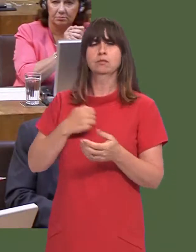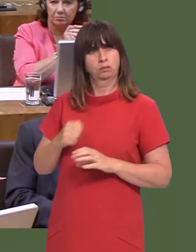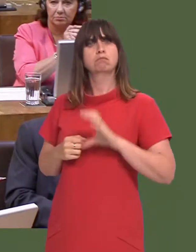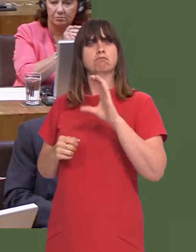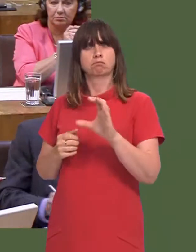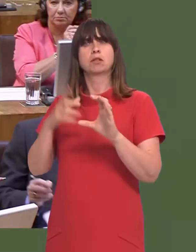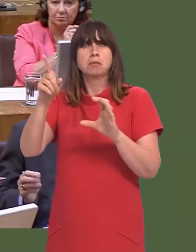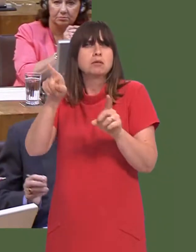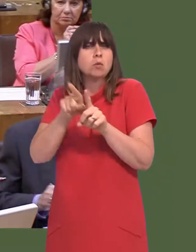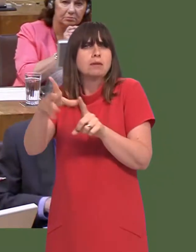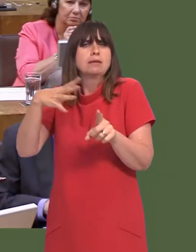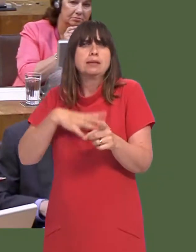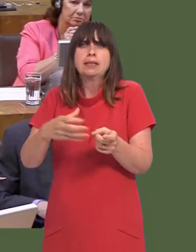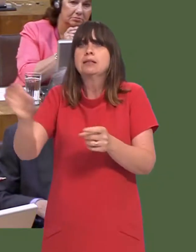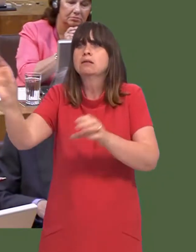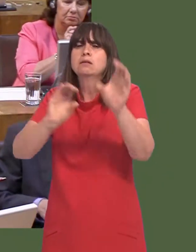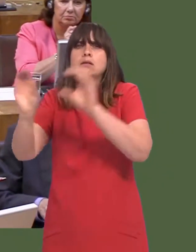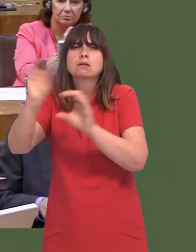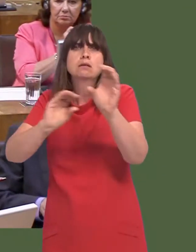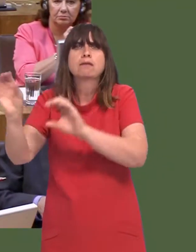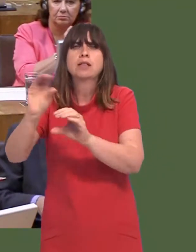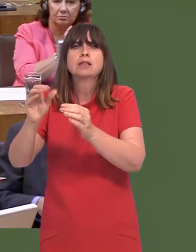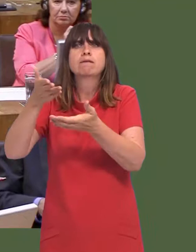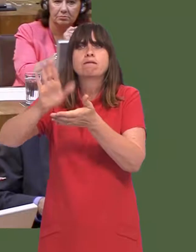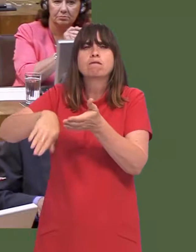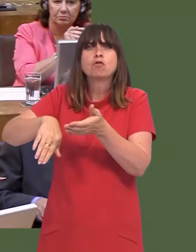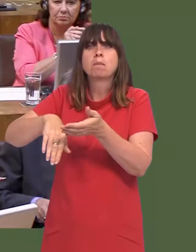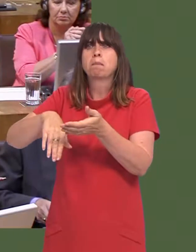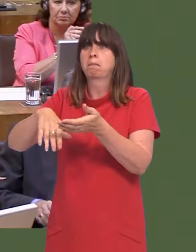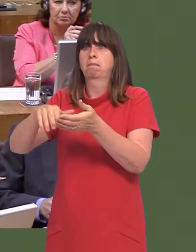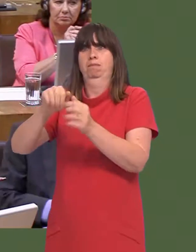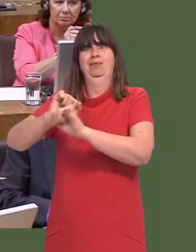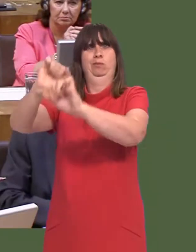They have a responsibility to ensure that more funding comes in from outwith the public